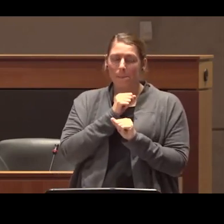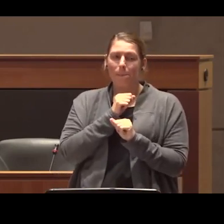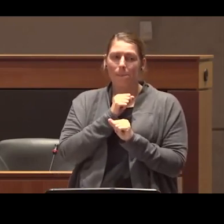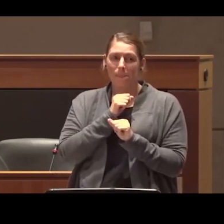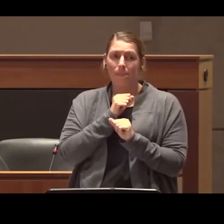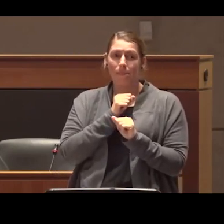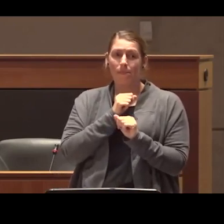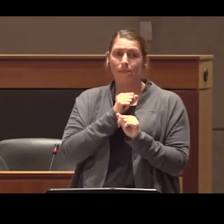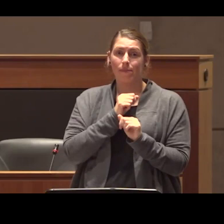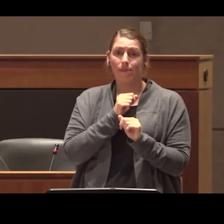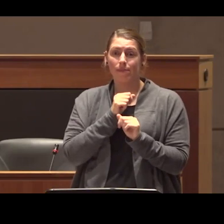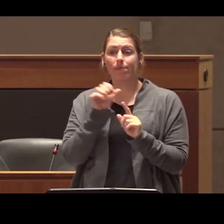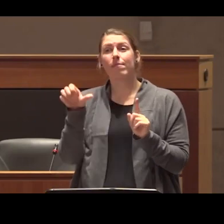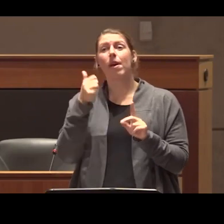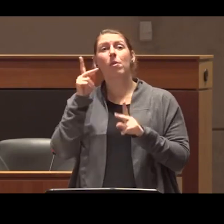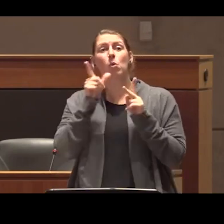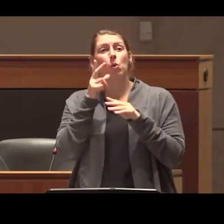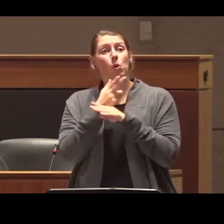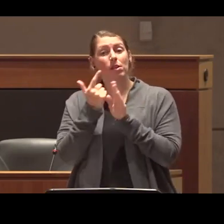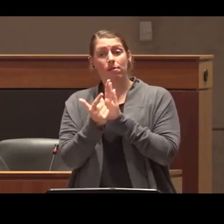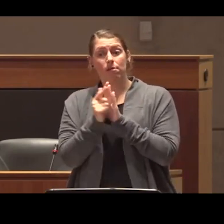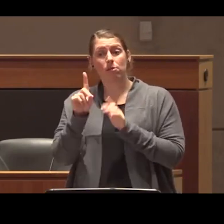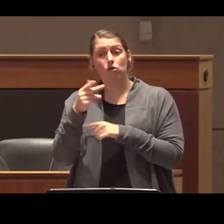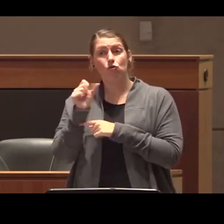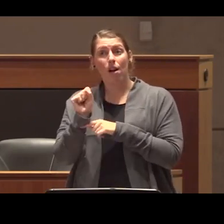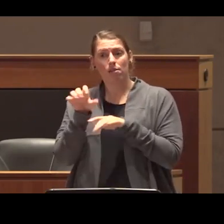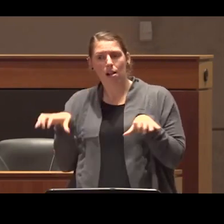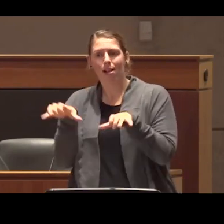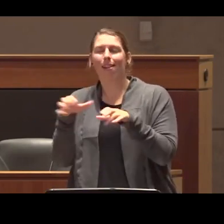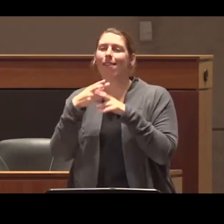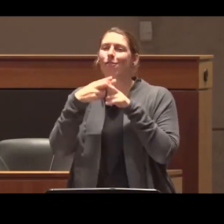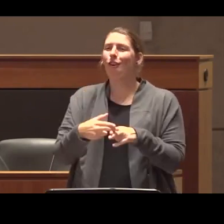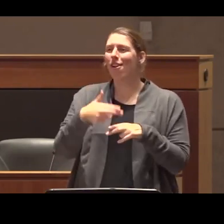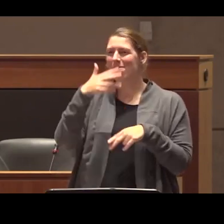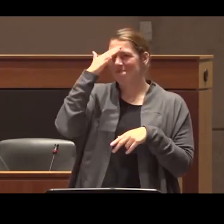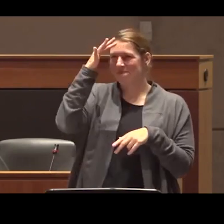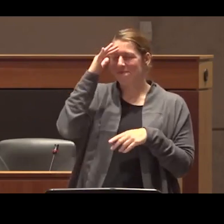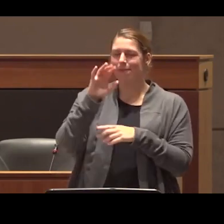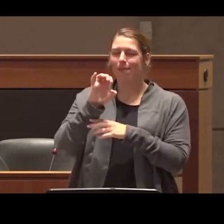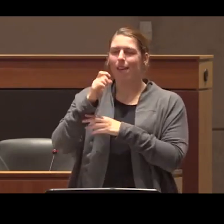backs of people who use other illegal drugs we refer to this as psychedelic exceptionalism or